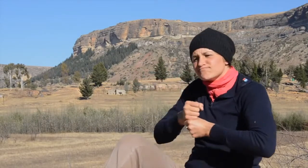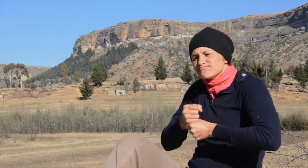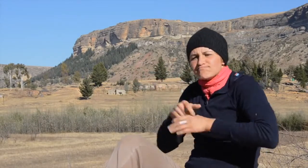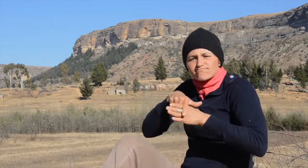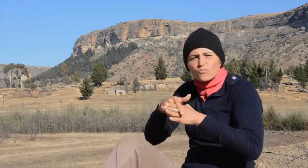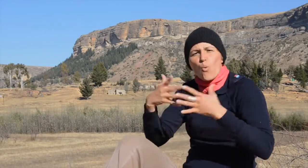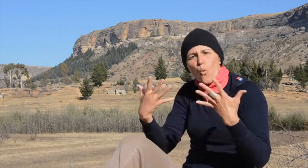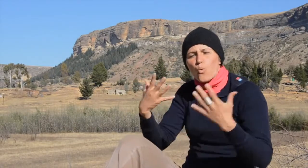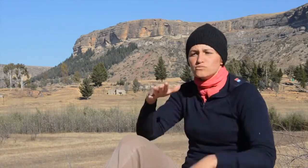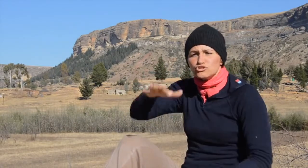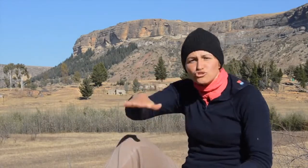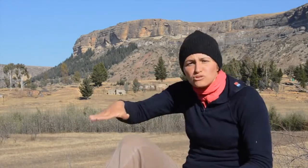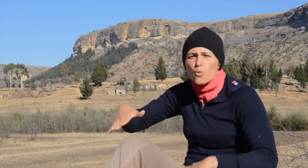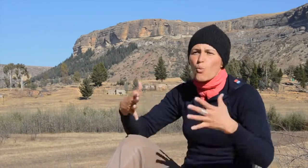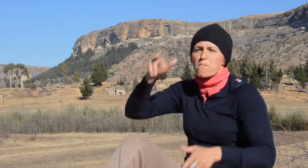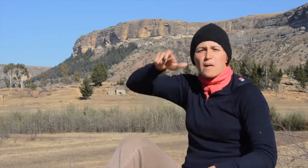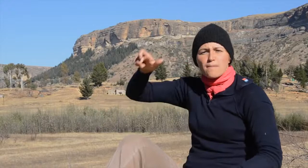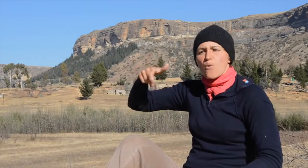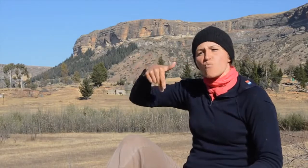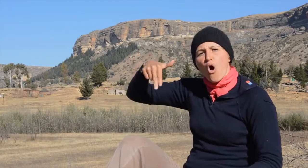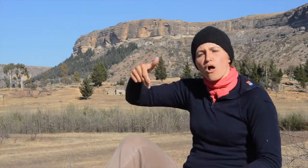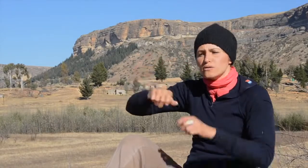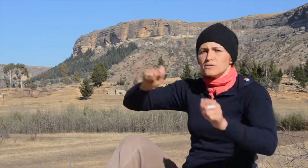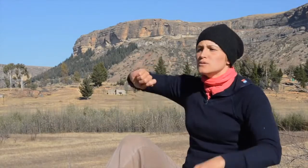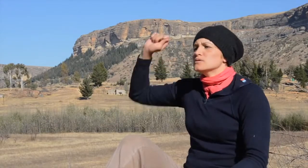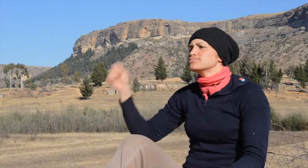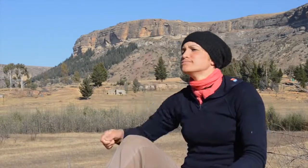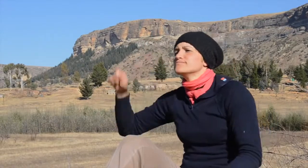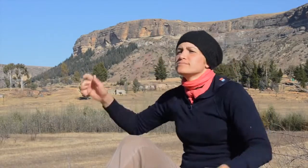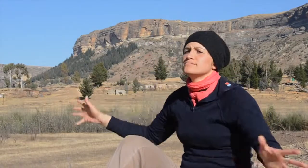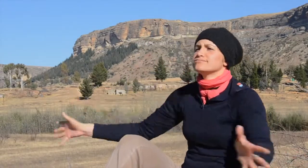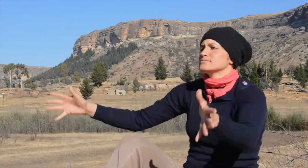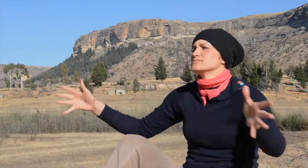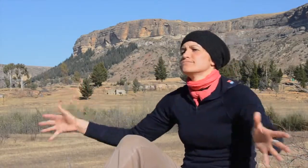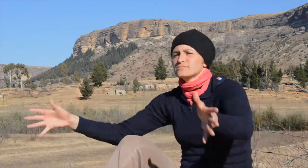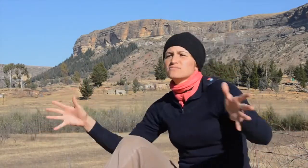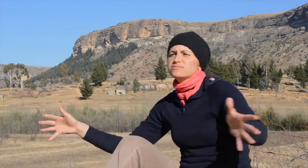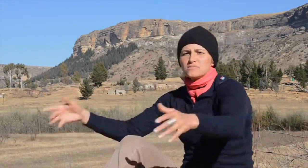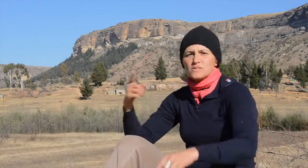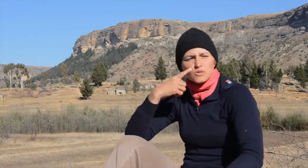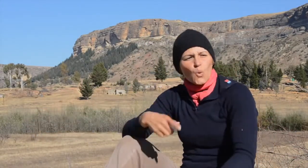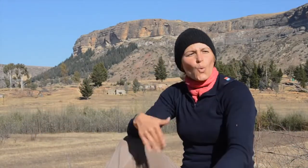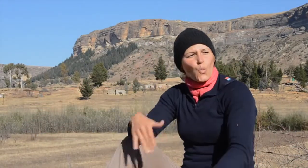It’s rare to see cars in that area, and the most common sight would be people, both adults and children, walking or riding horses,